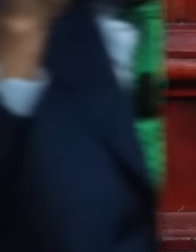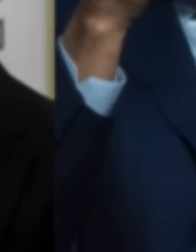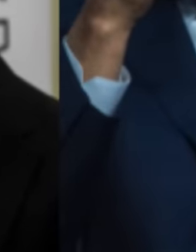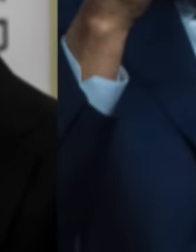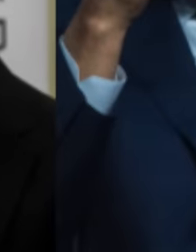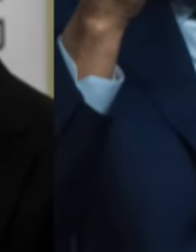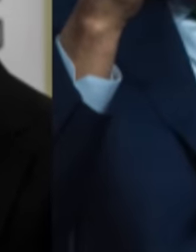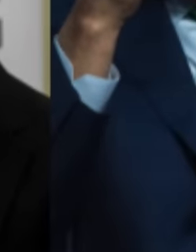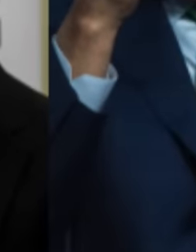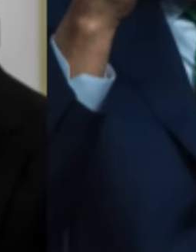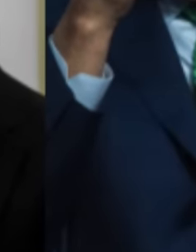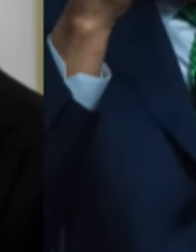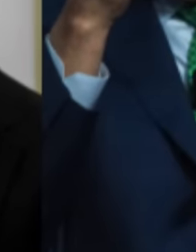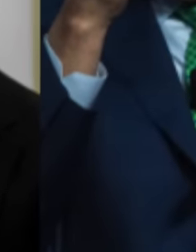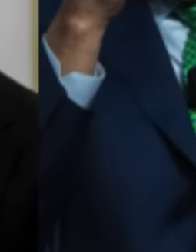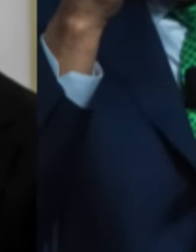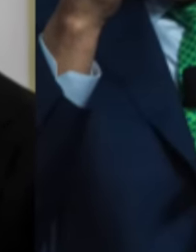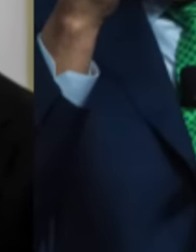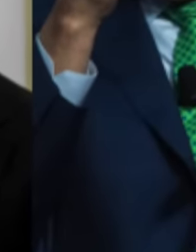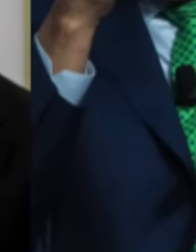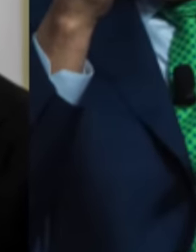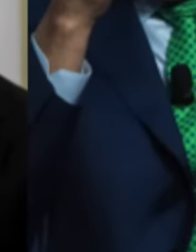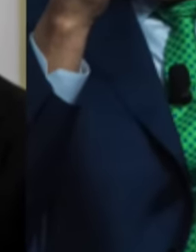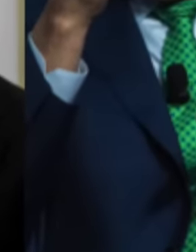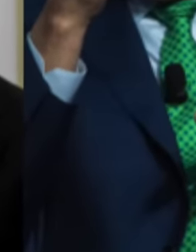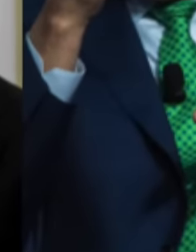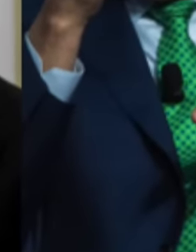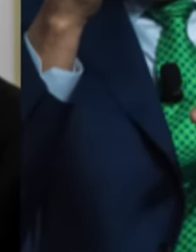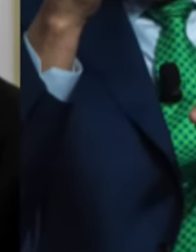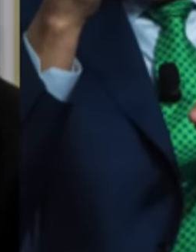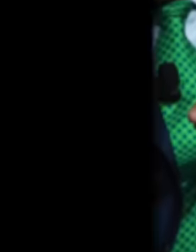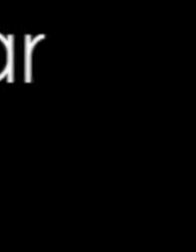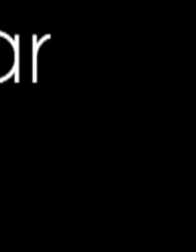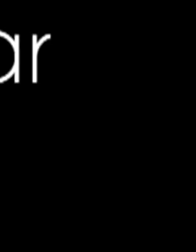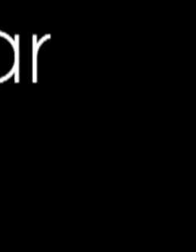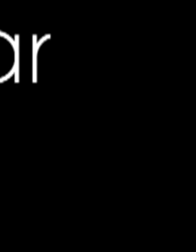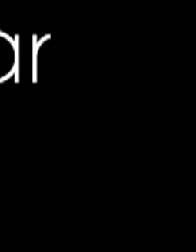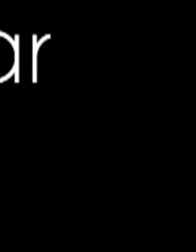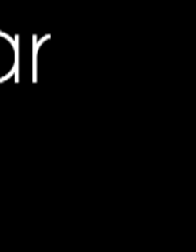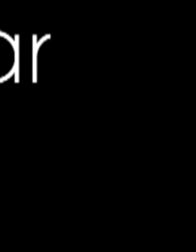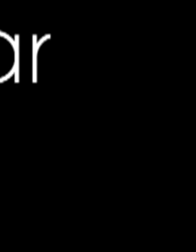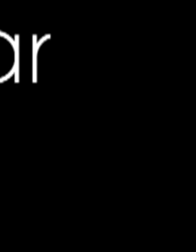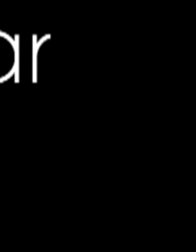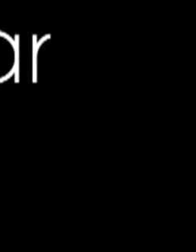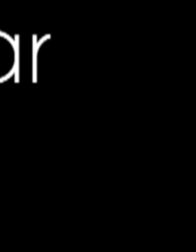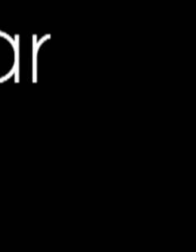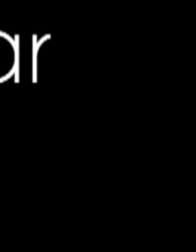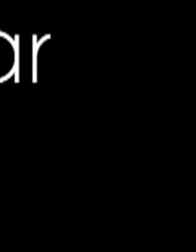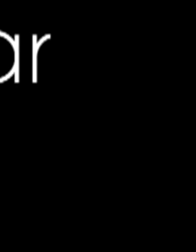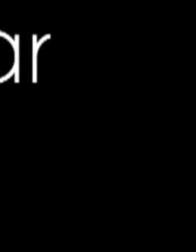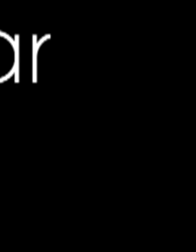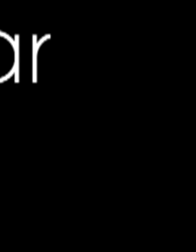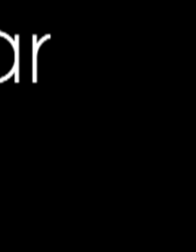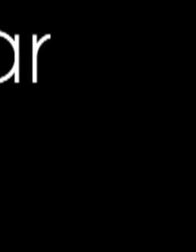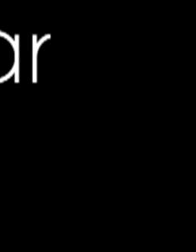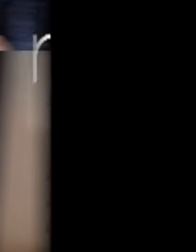the pensions to the former presidents. Including Mari will stop hunting and all the that before they felt